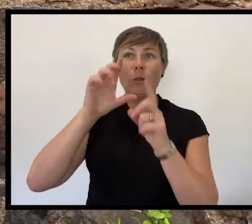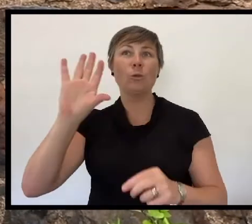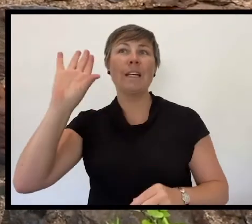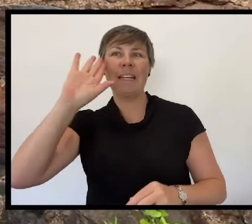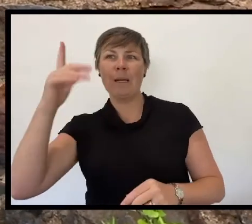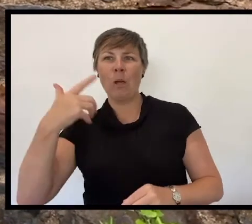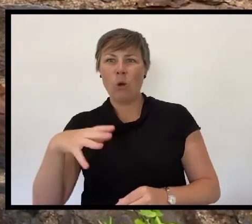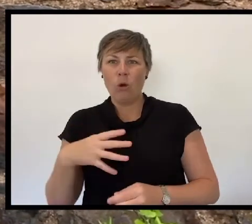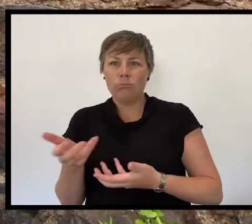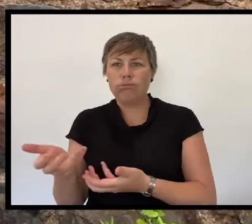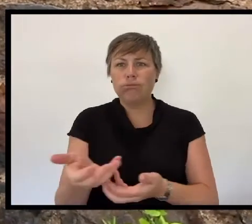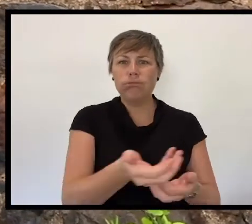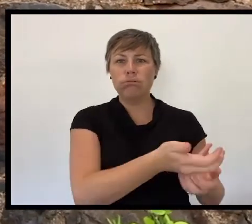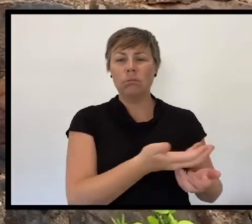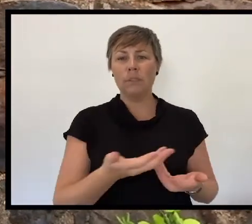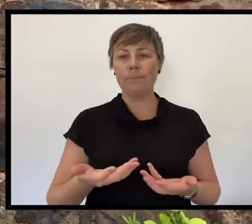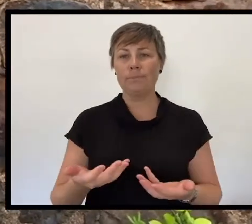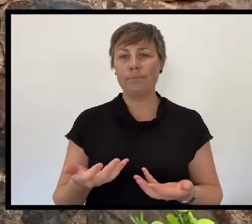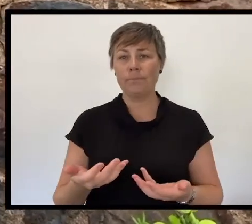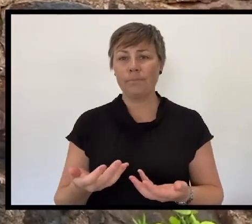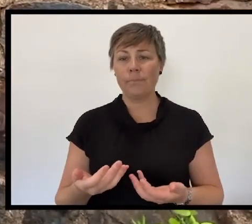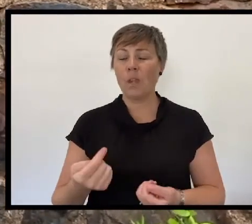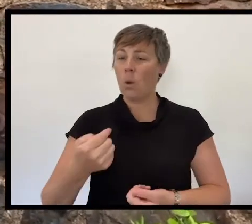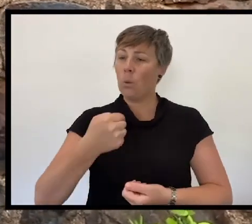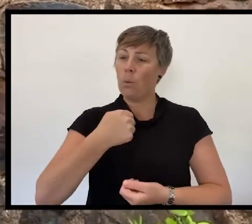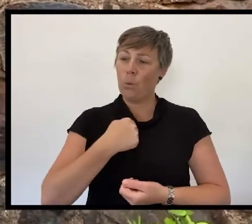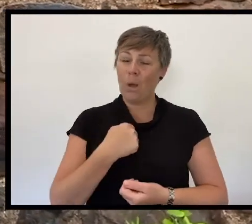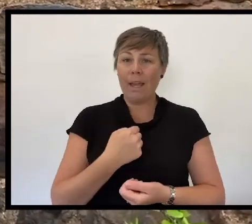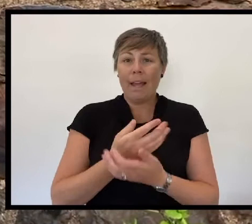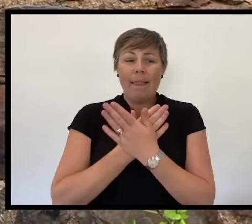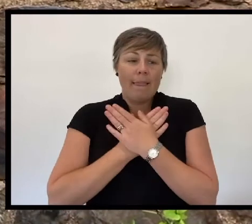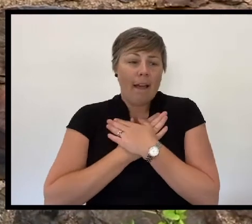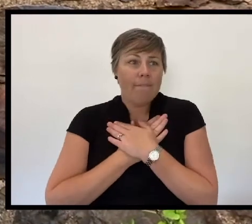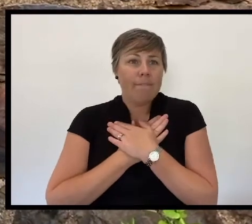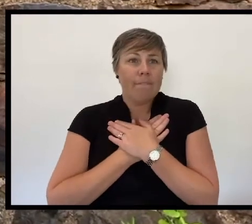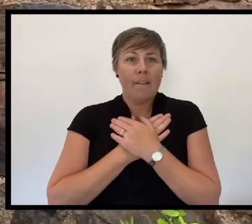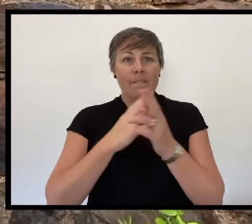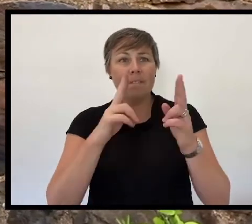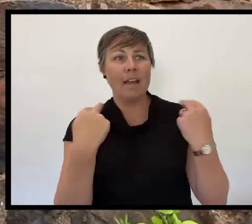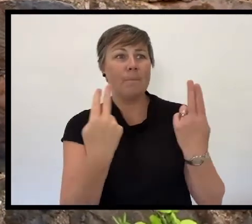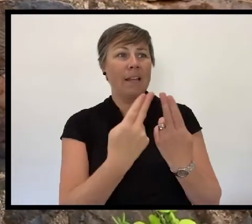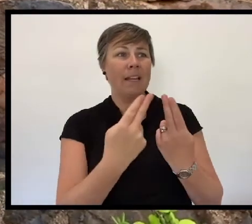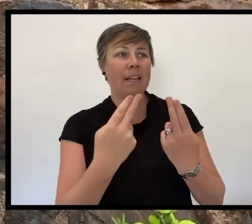We lived, felt dawn, saw sunset glow, Loved and were loved, and now we lie In Flanders Fields